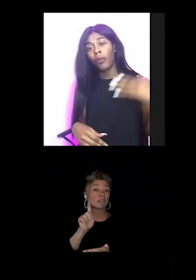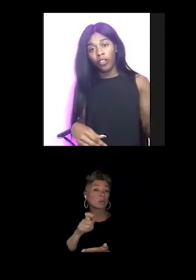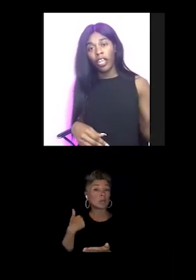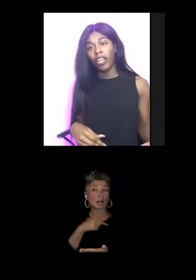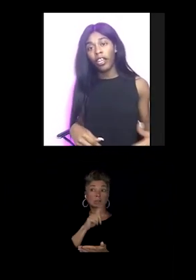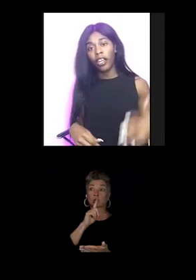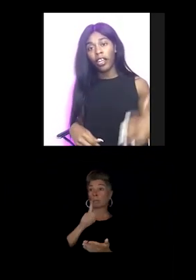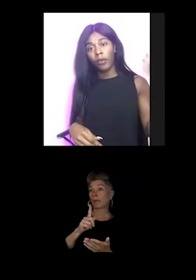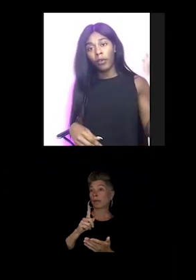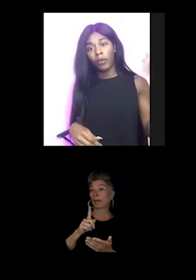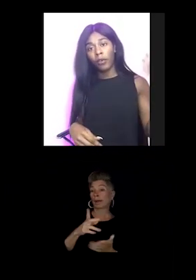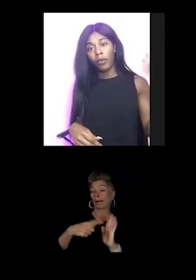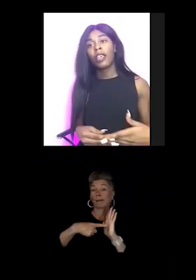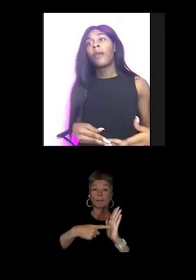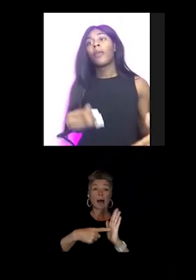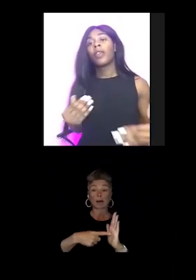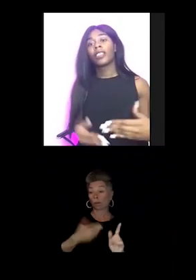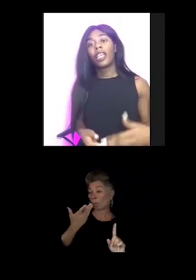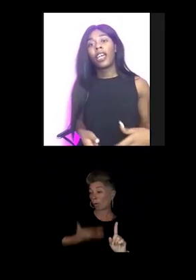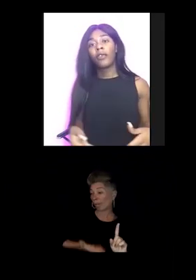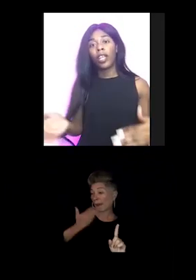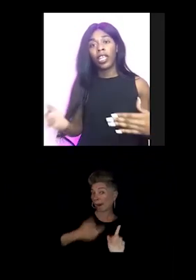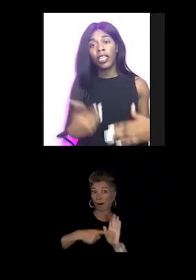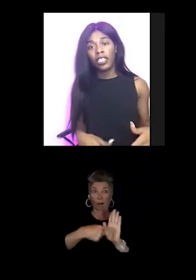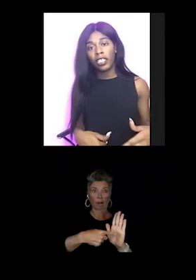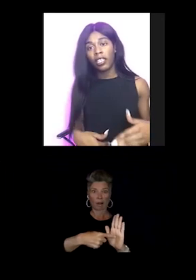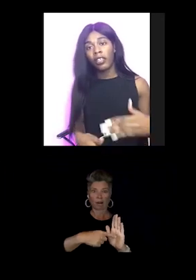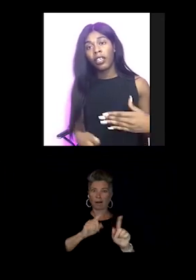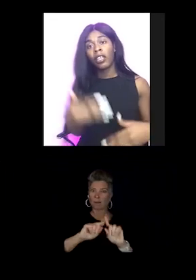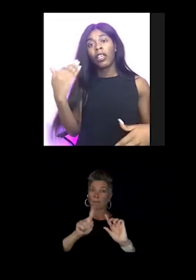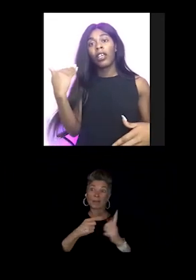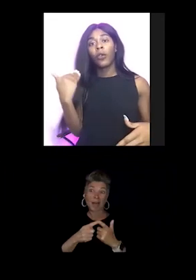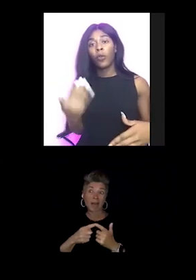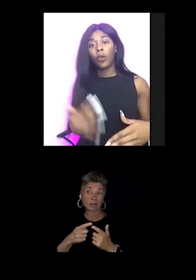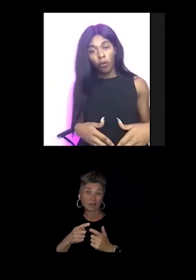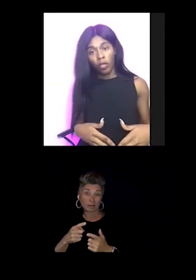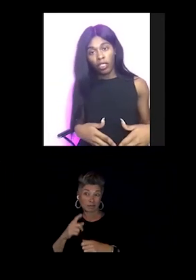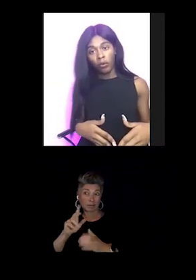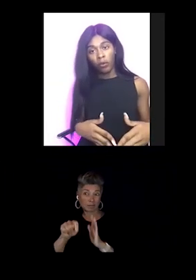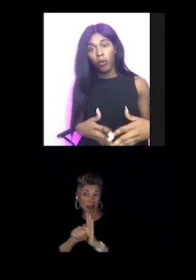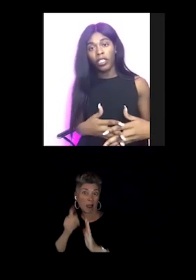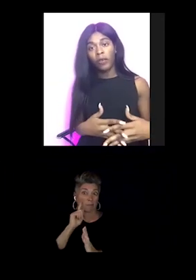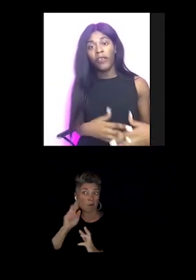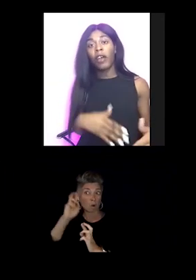we're there and we're present. But when it's time for recognition, we're no one to, nowhere to be found